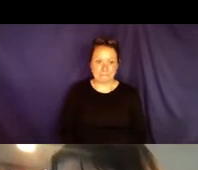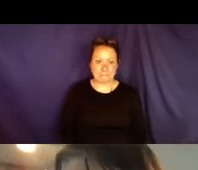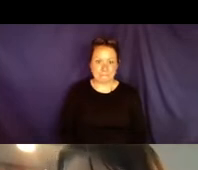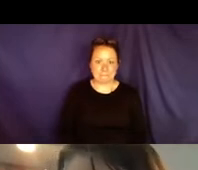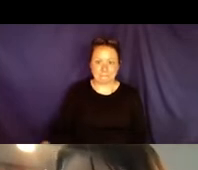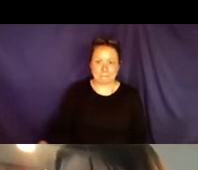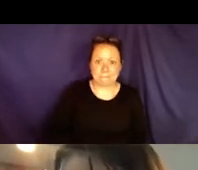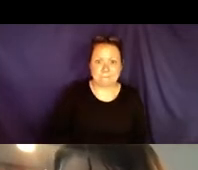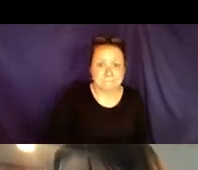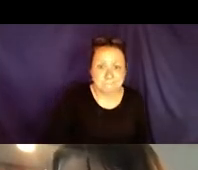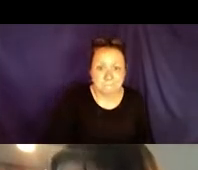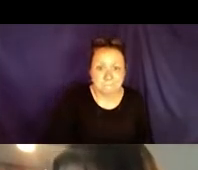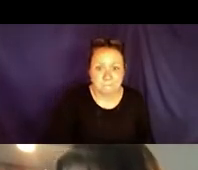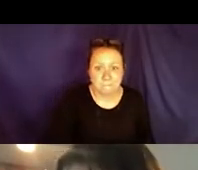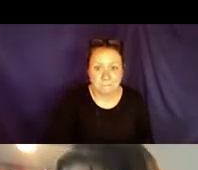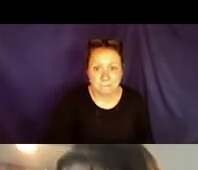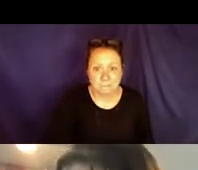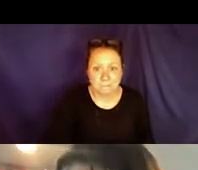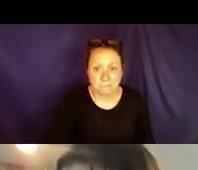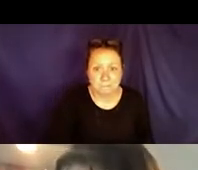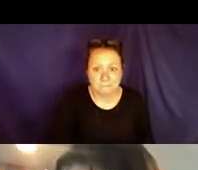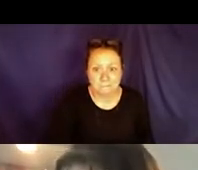notice it. I just can't turn